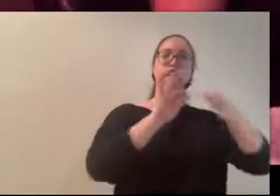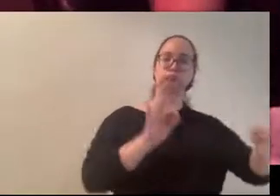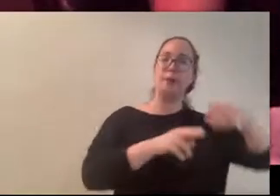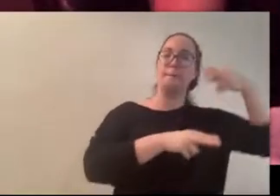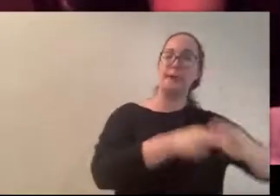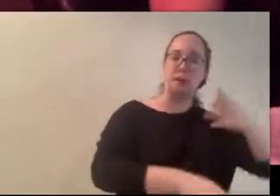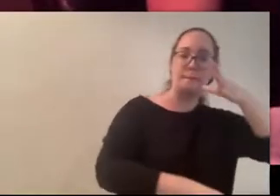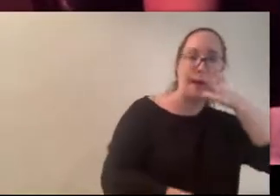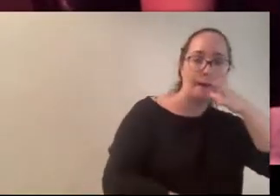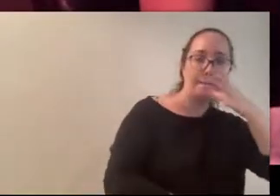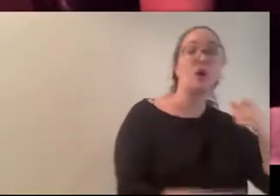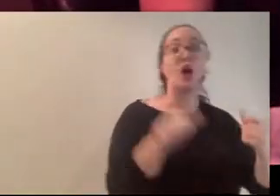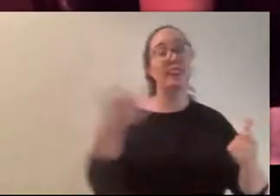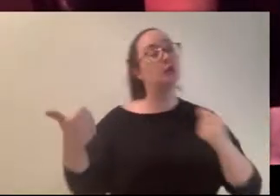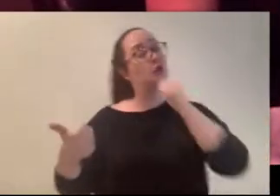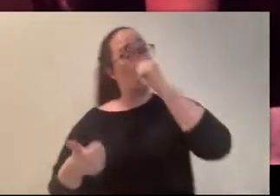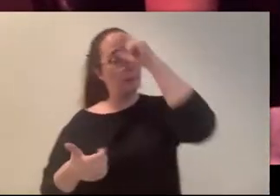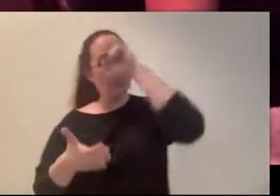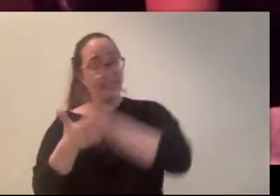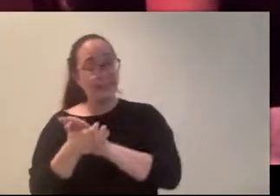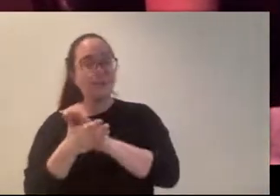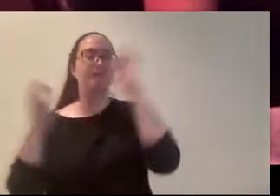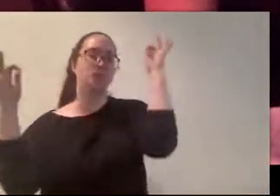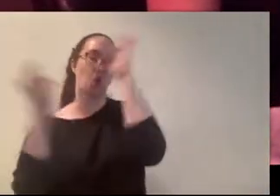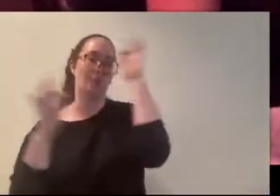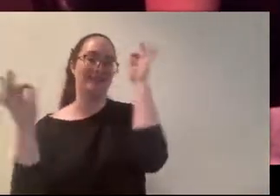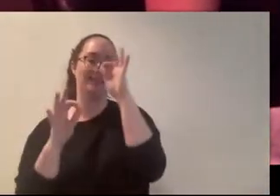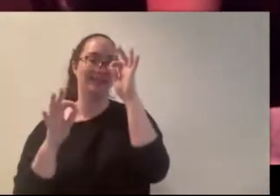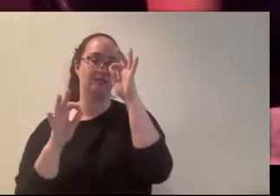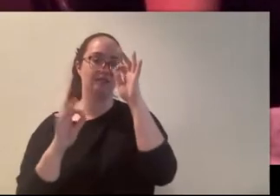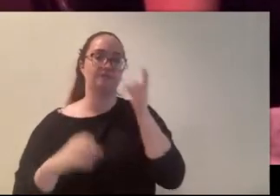able to get away from her easily, because all they have to do is say the words. (Thomas) Yeah